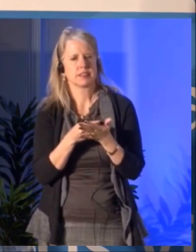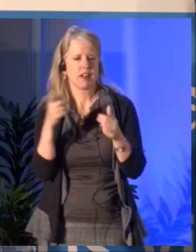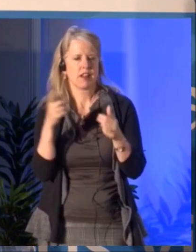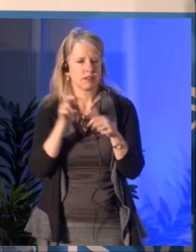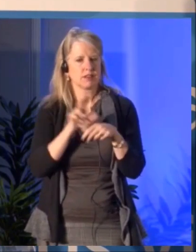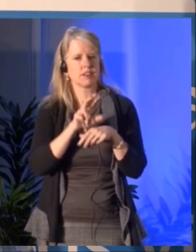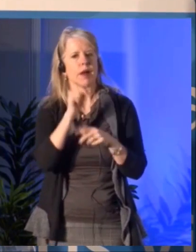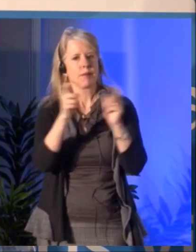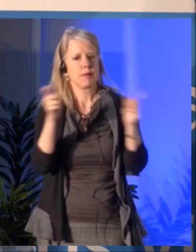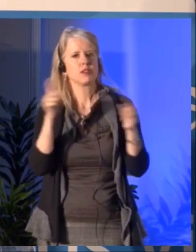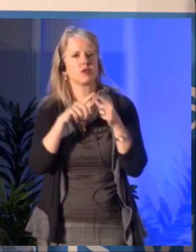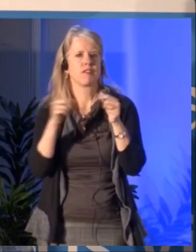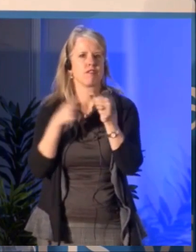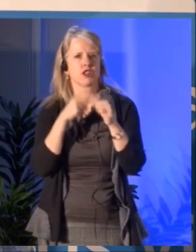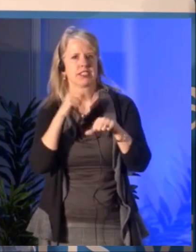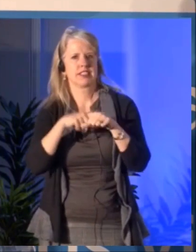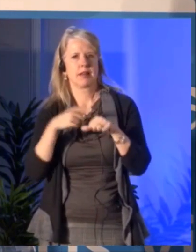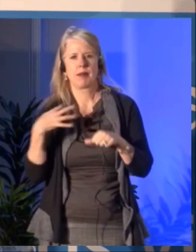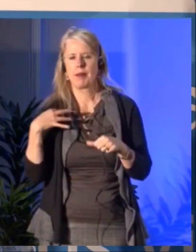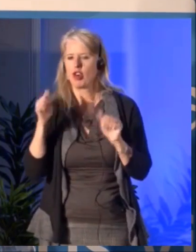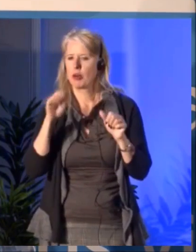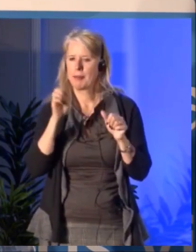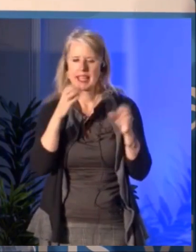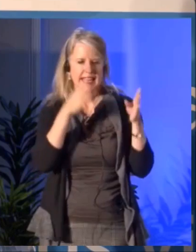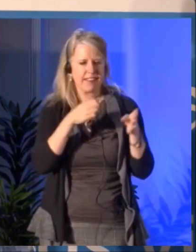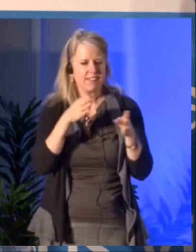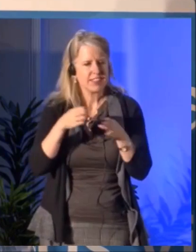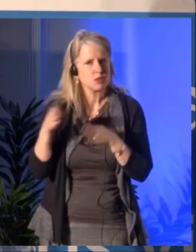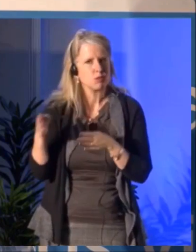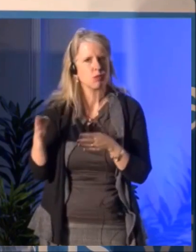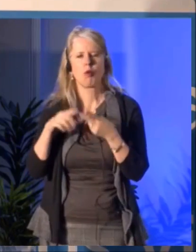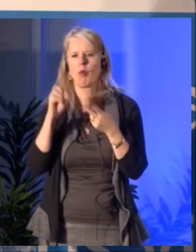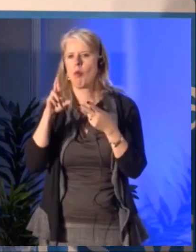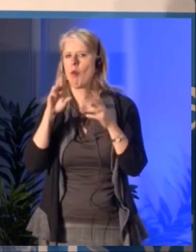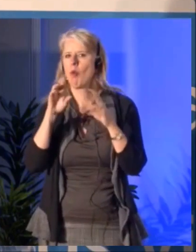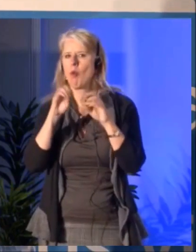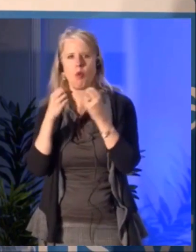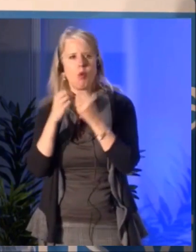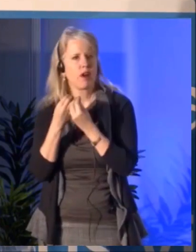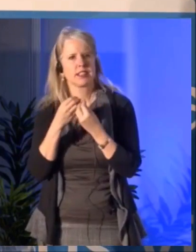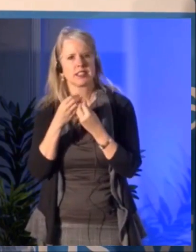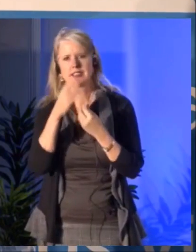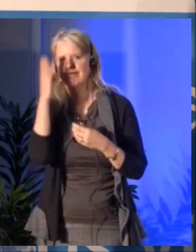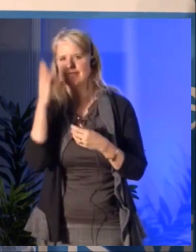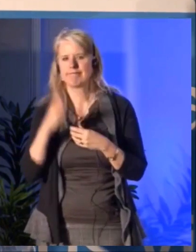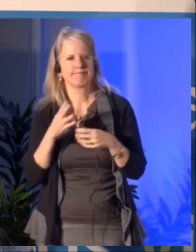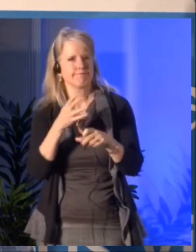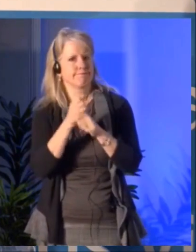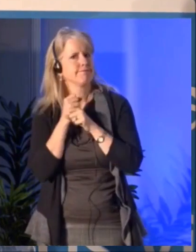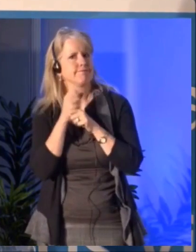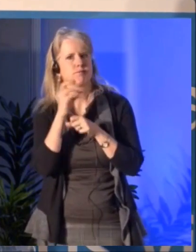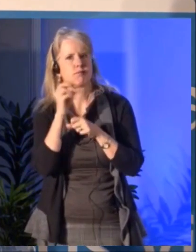So it could be individuals and obviously organizations who never received, you know, core funding from the Canada Council.